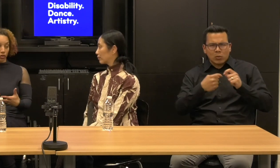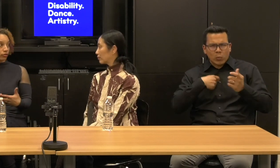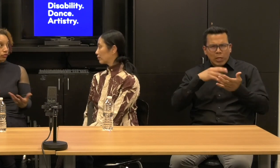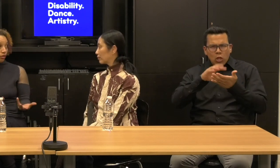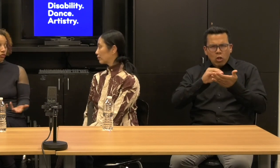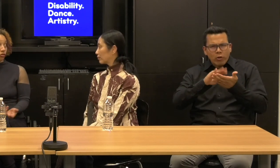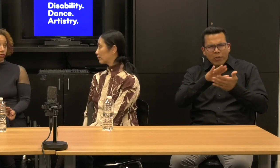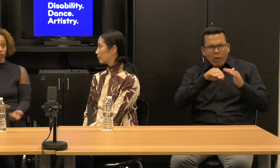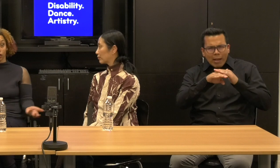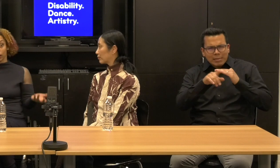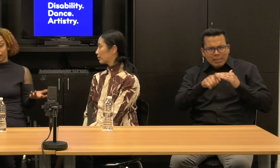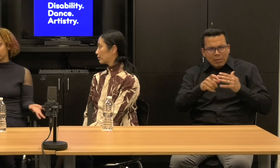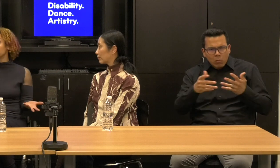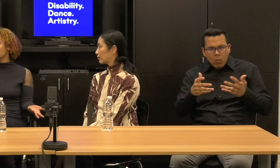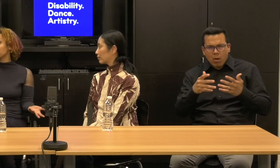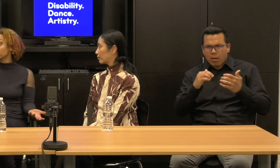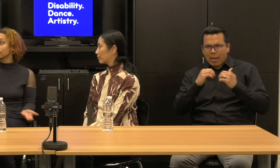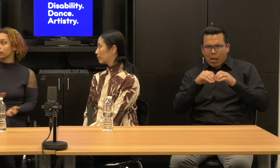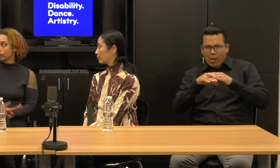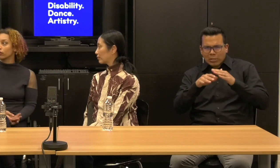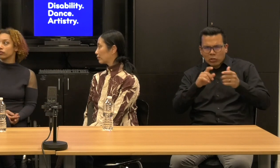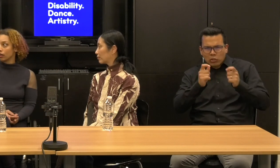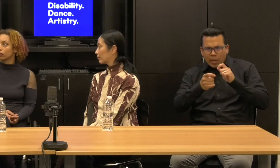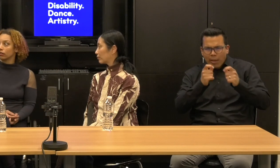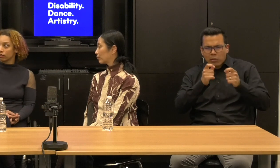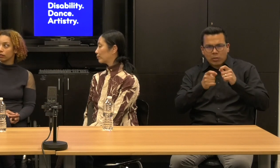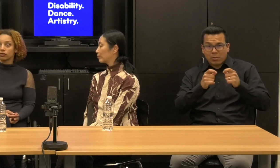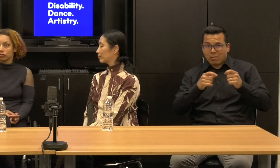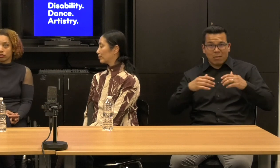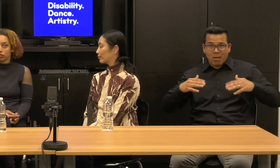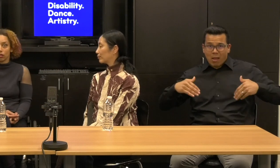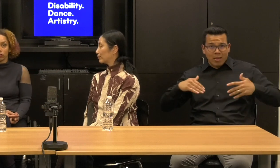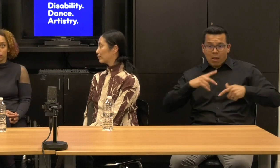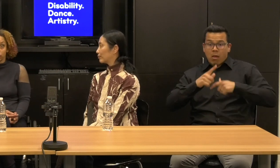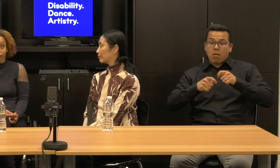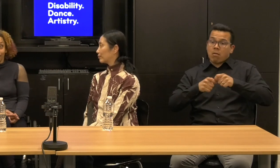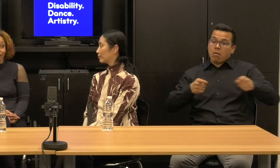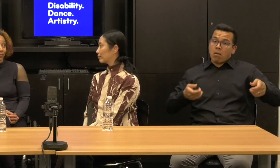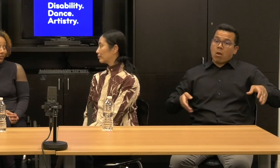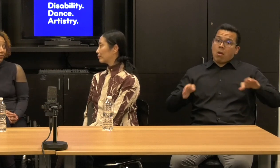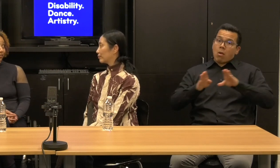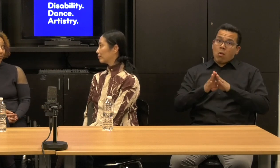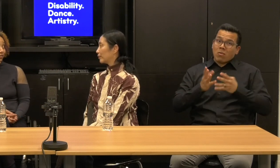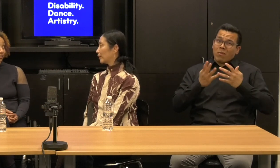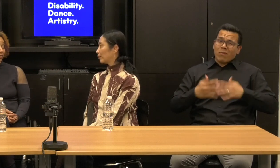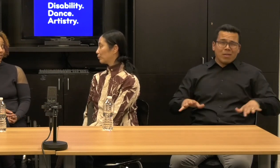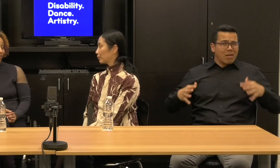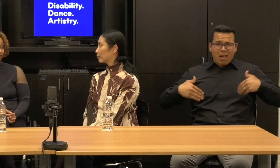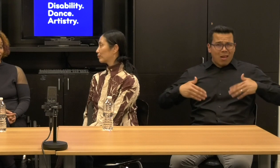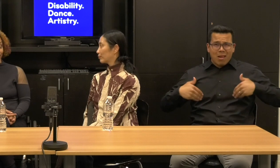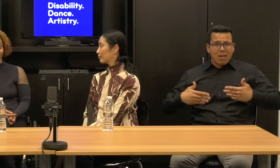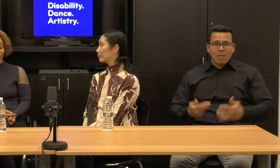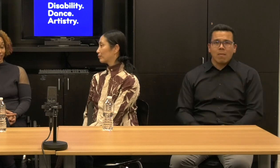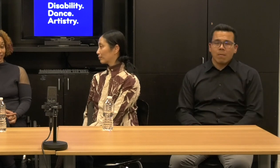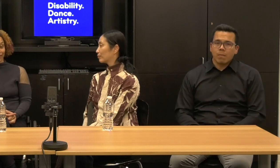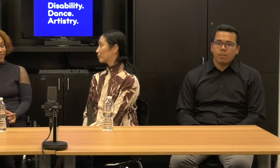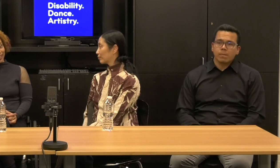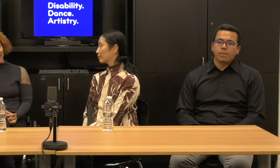grows and changes. So it's not done. It's not done. Not done. Yeah.